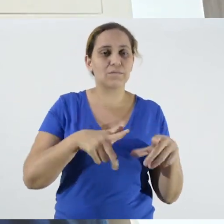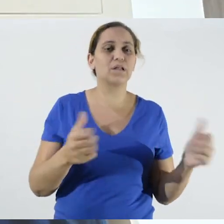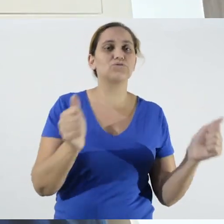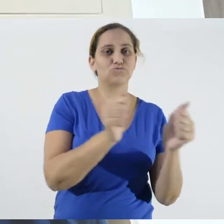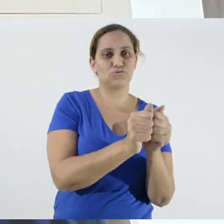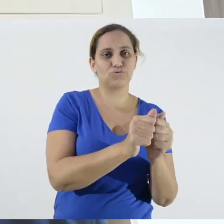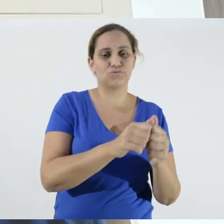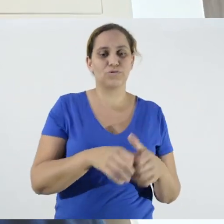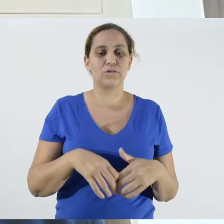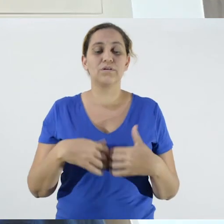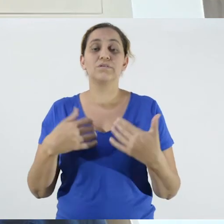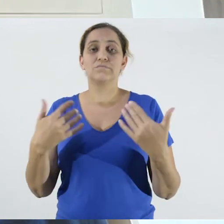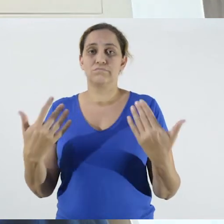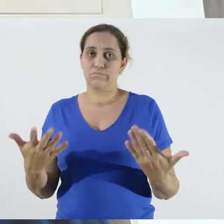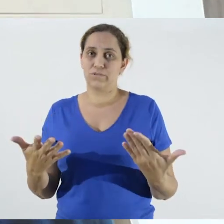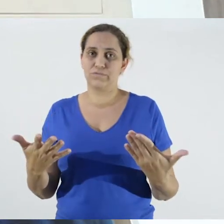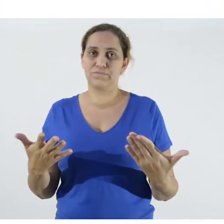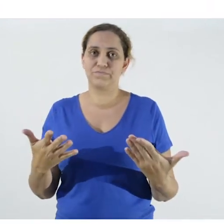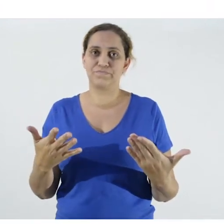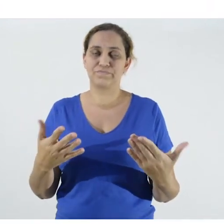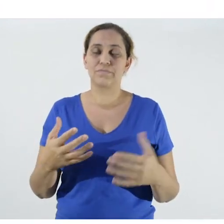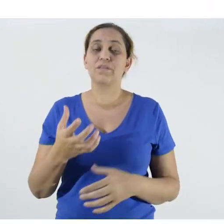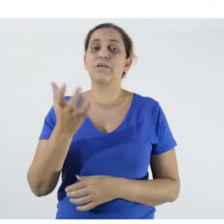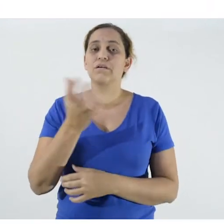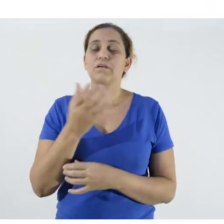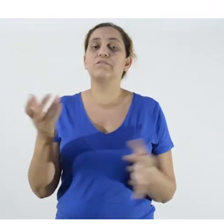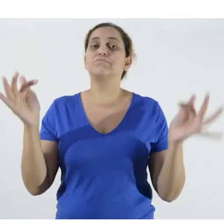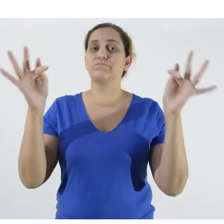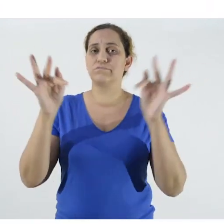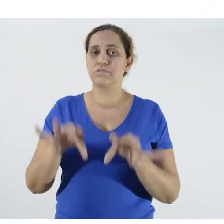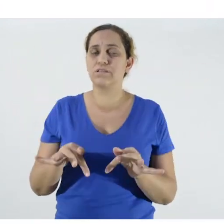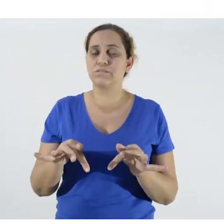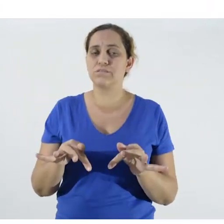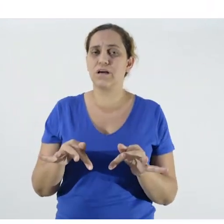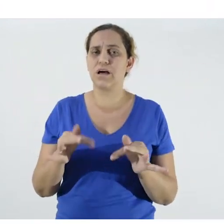I would like to conclude that